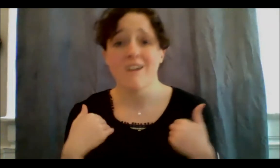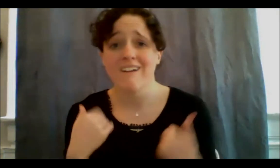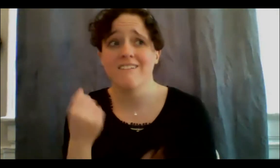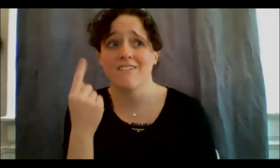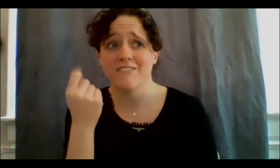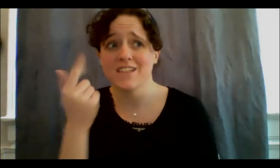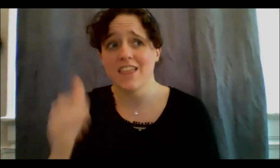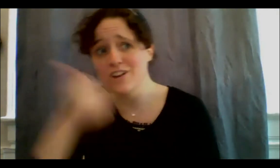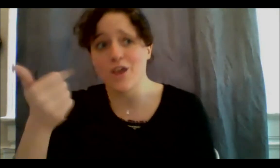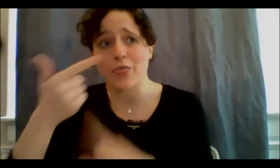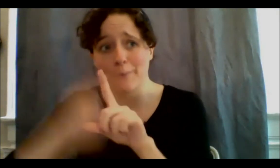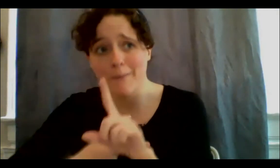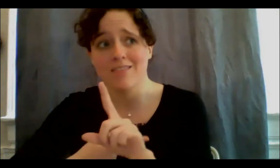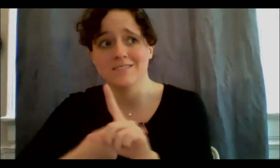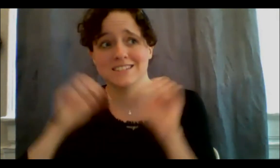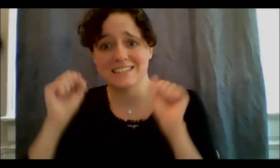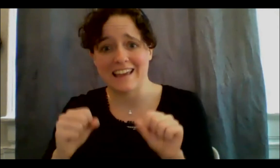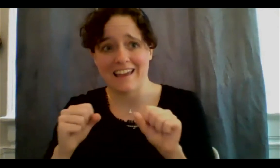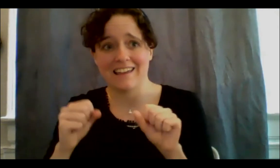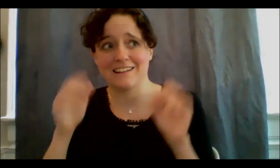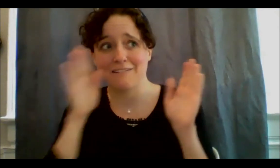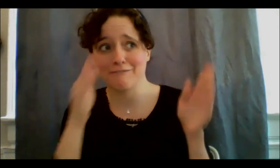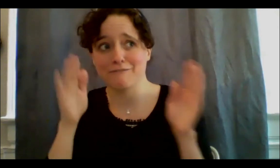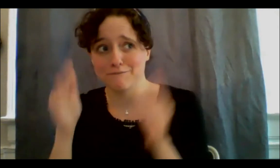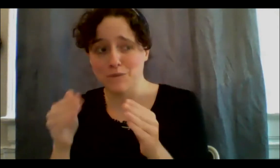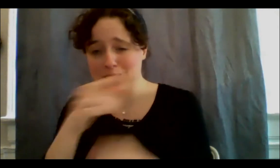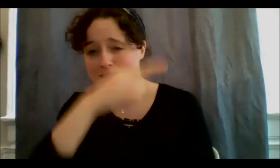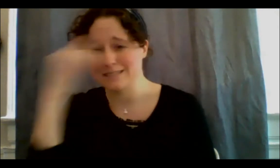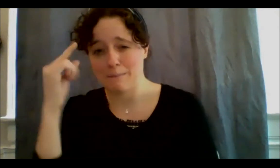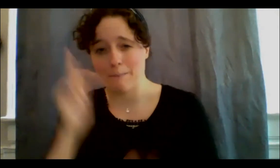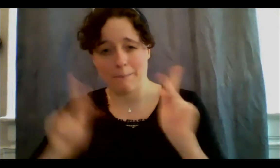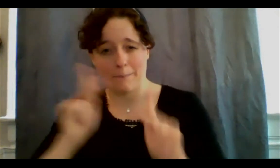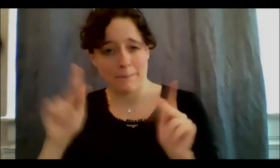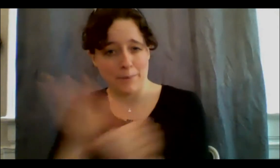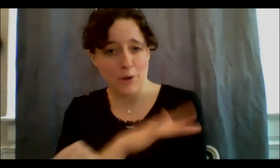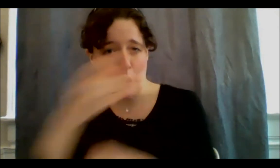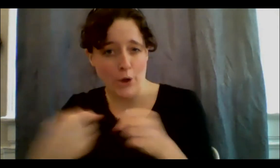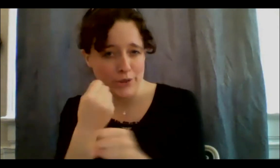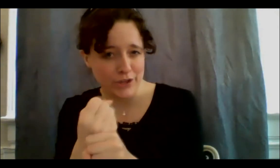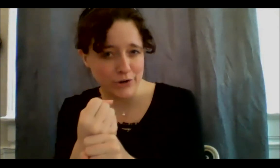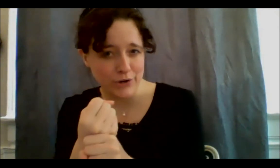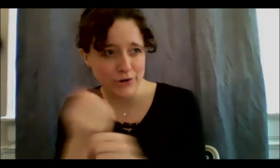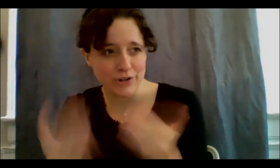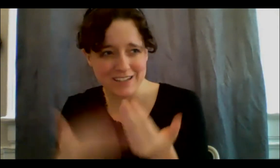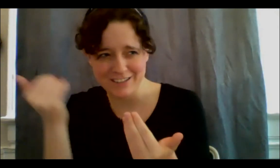all year round and it would make it more sustainable for all of us." So anyways, I'm just sort of thinking through what does it mean right now to